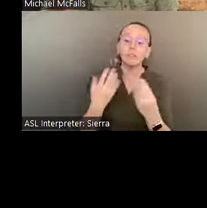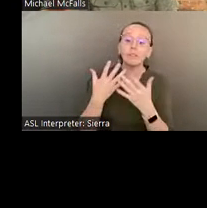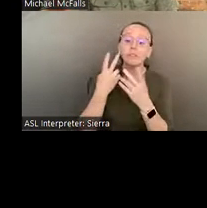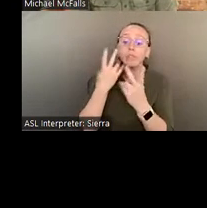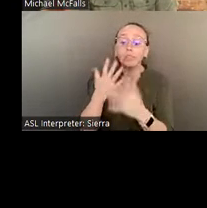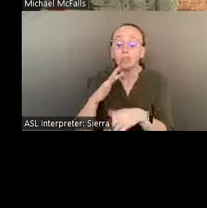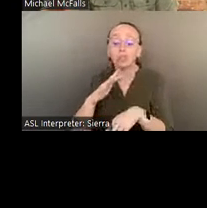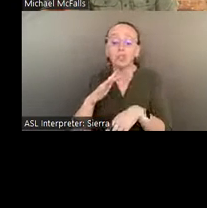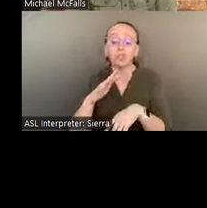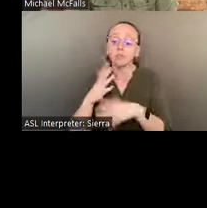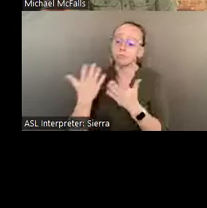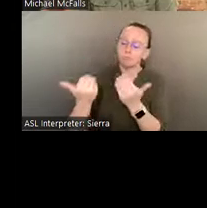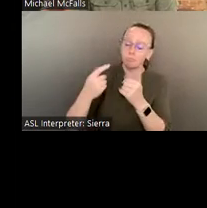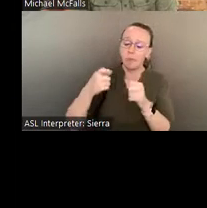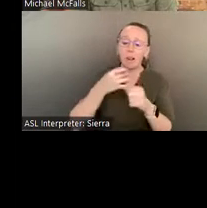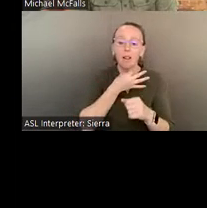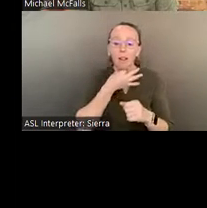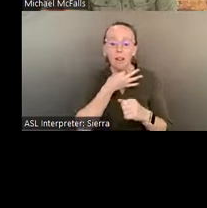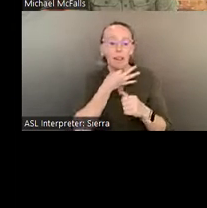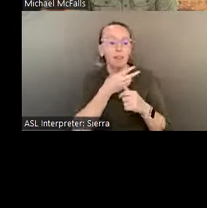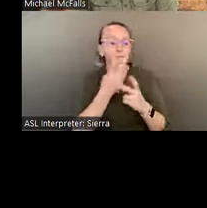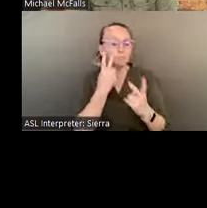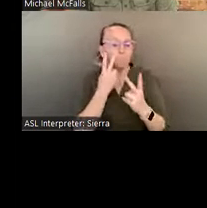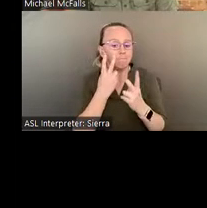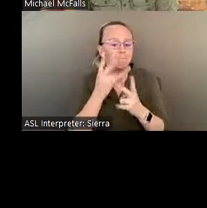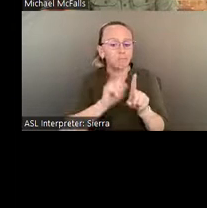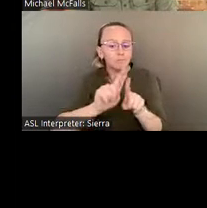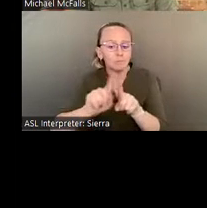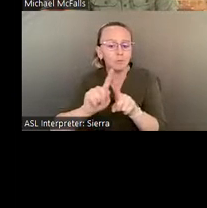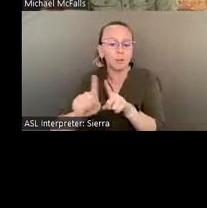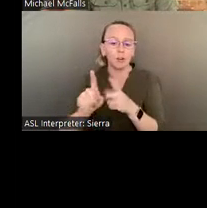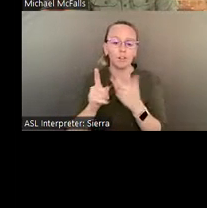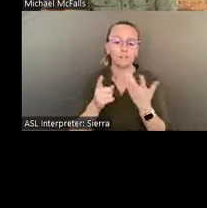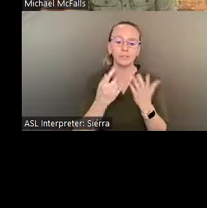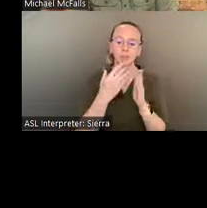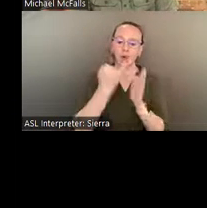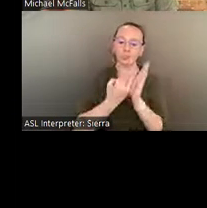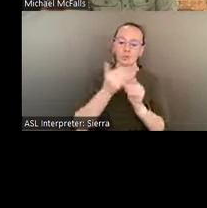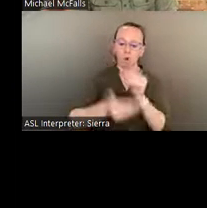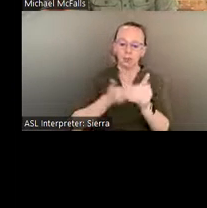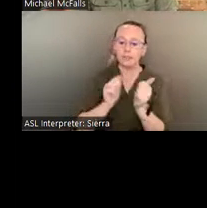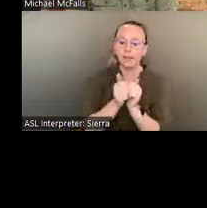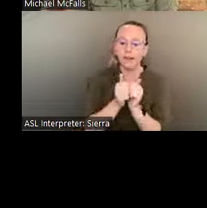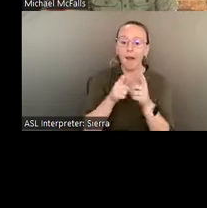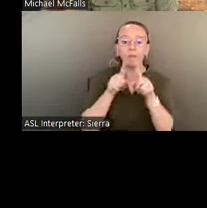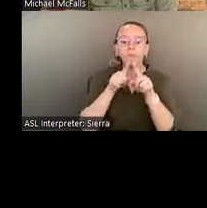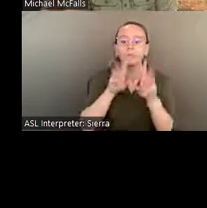people through diverse programming, interdisciplinary workshops, lectures, seminars, retreats, and performances.